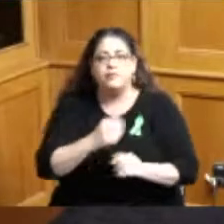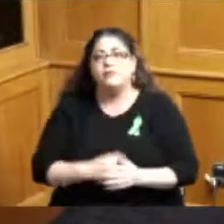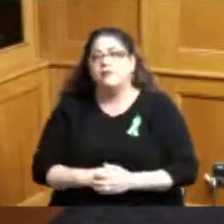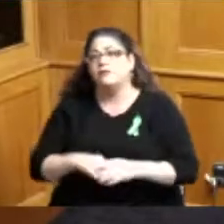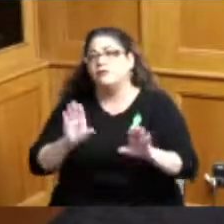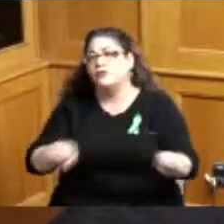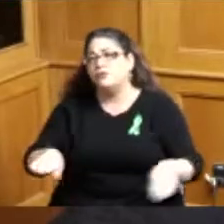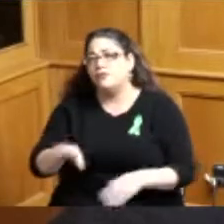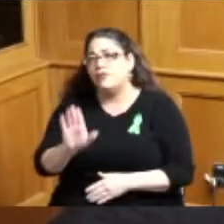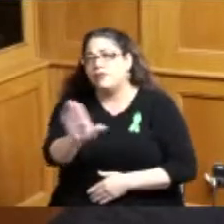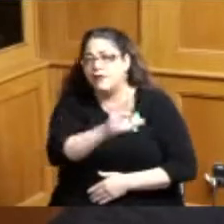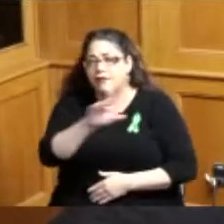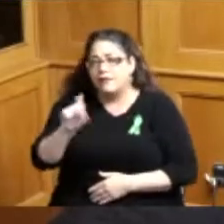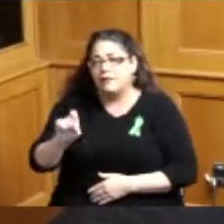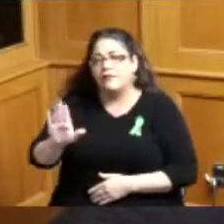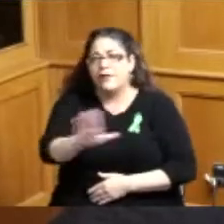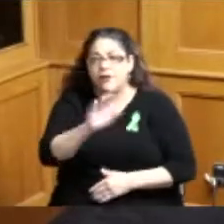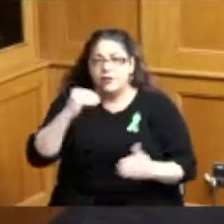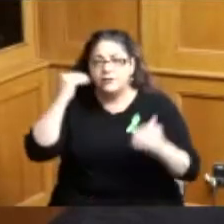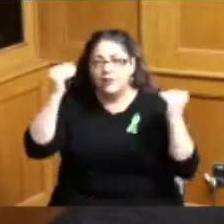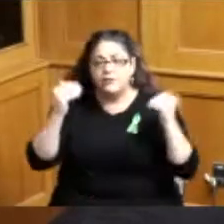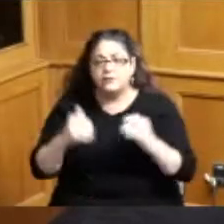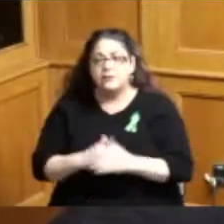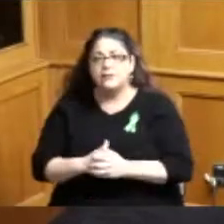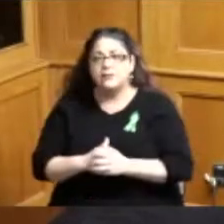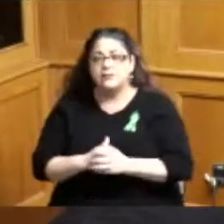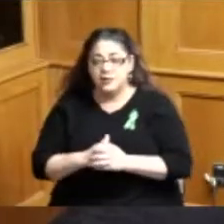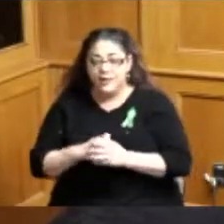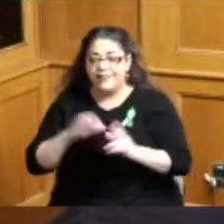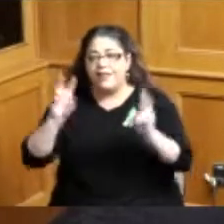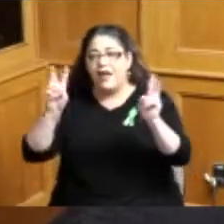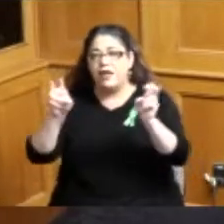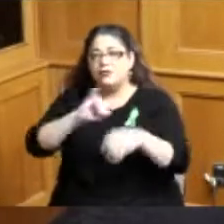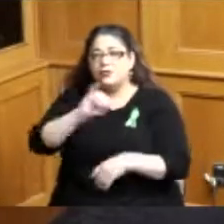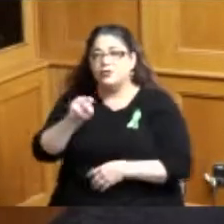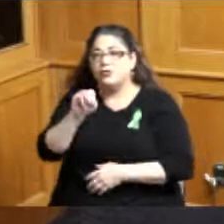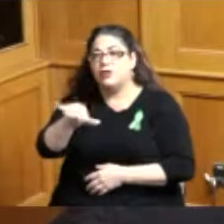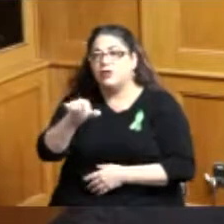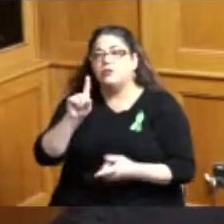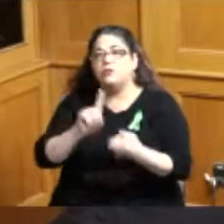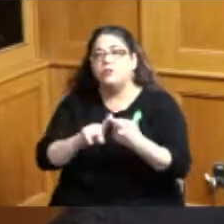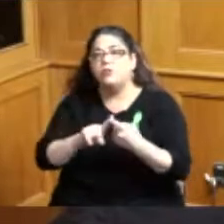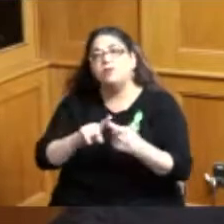adults and whereas journey to successful living a program of the Hamilton County Mental Health and